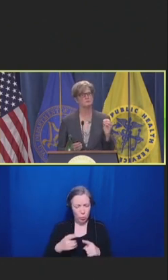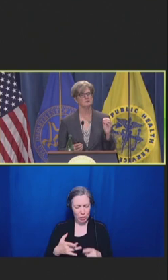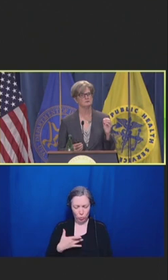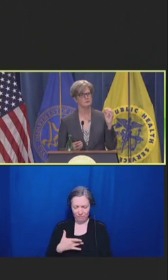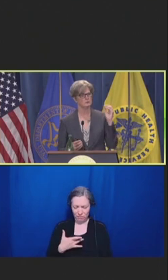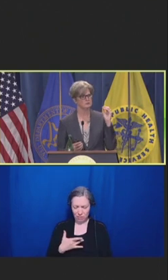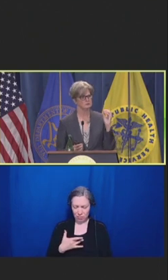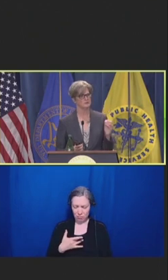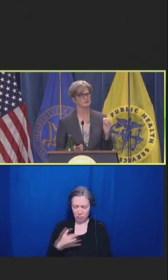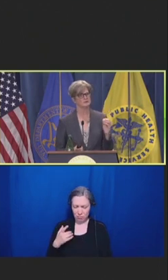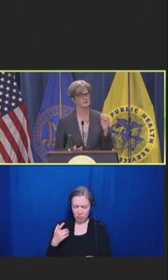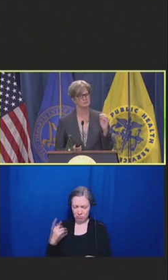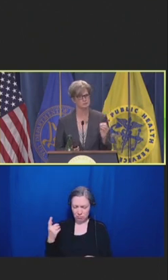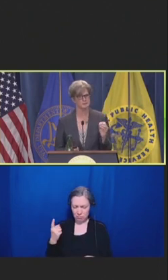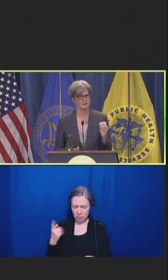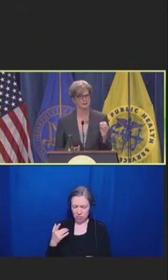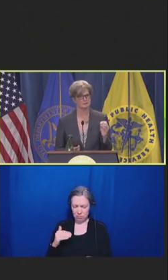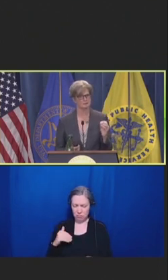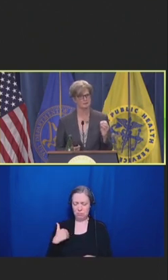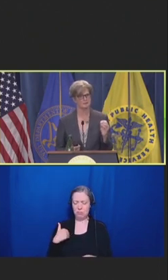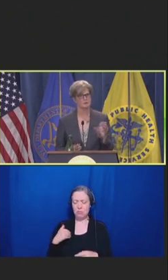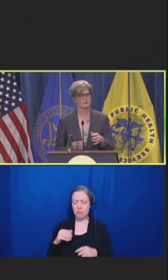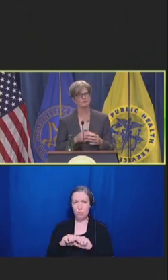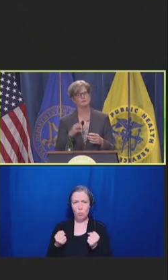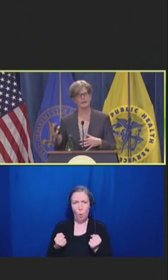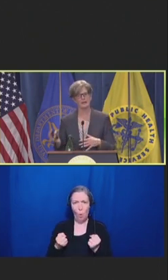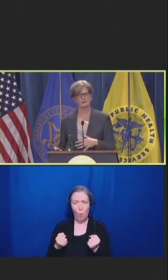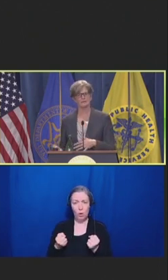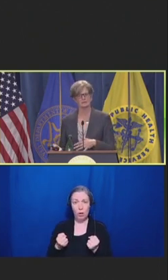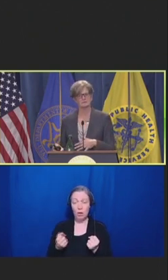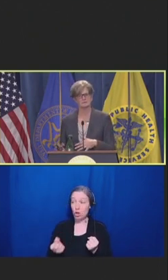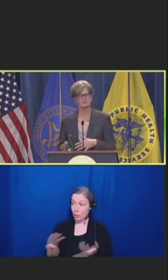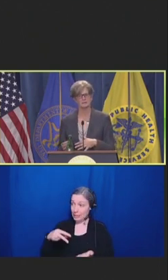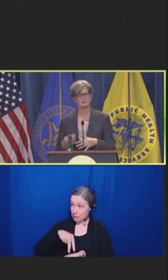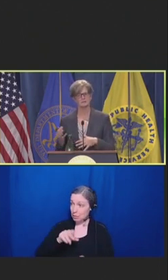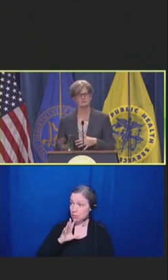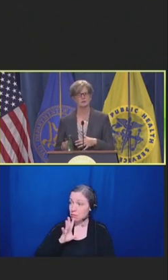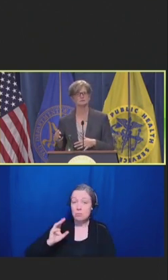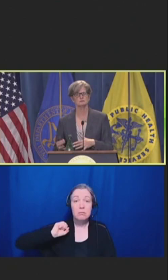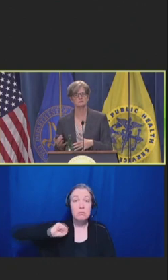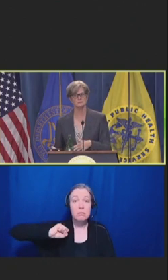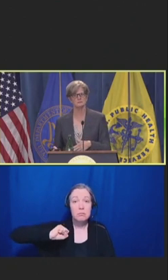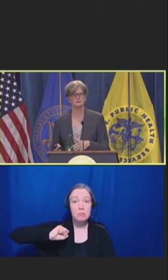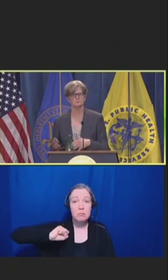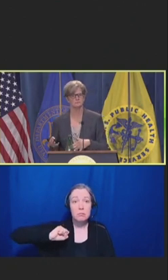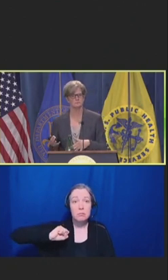where you can stand up and push back, or you can acquiesce and transgress your deeply held